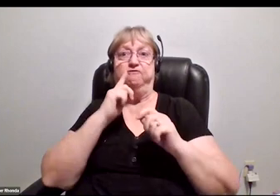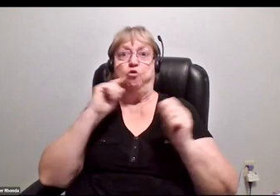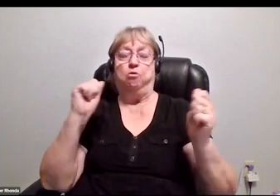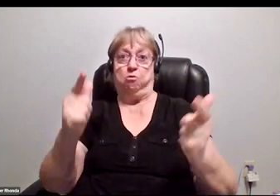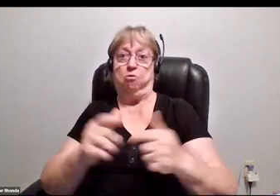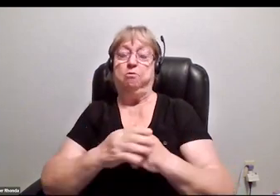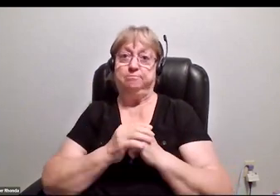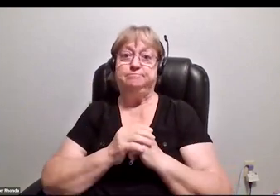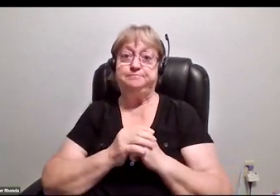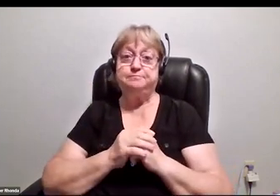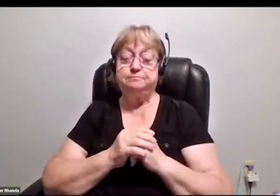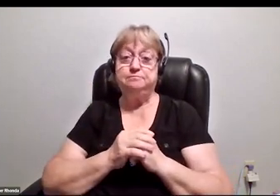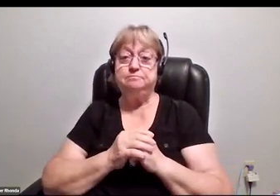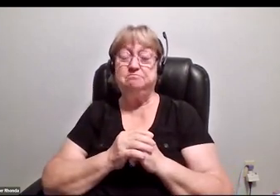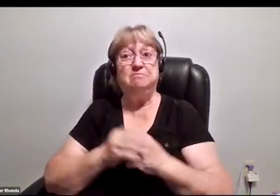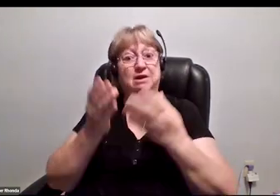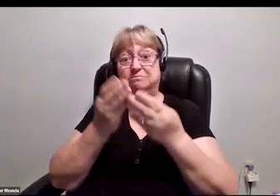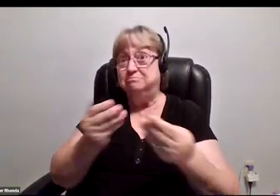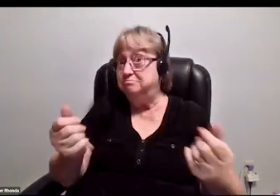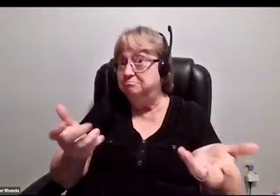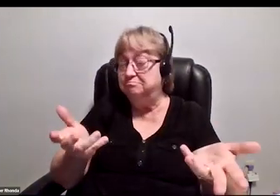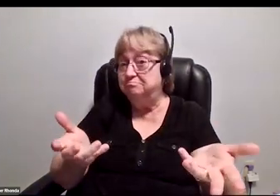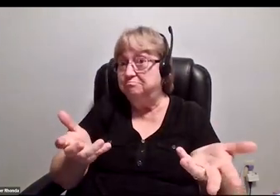Solutions. Like I mentioned, obviously,